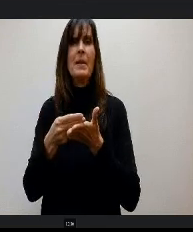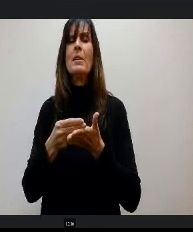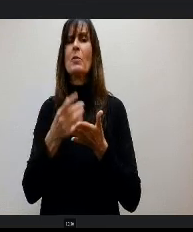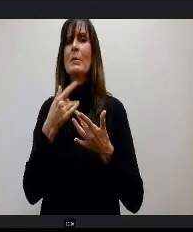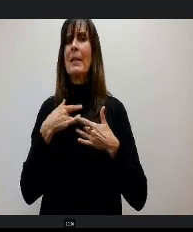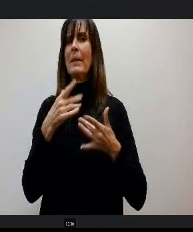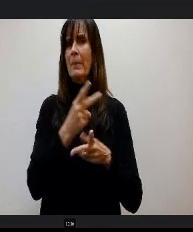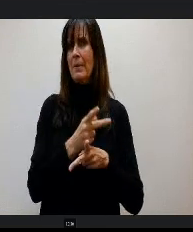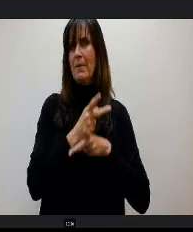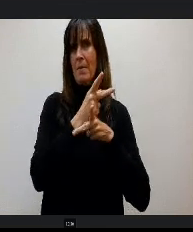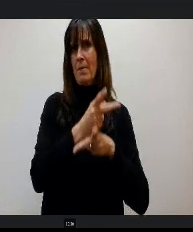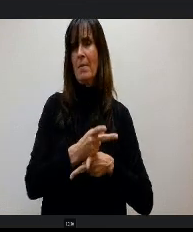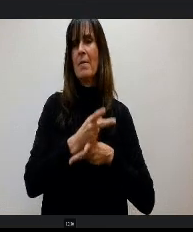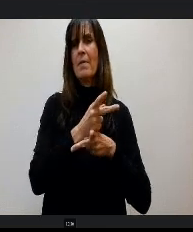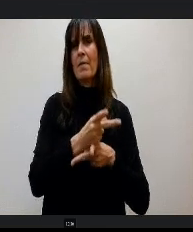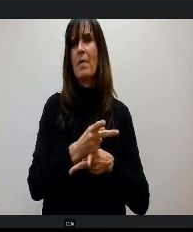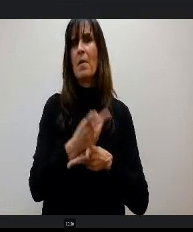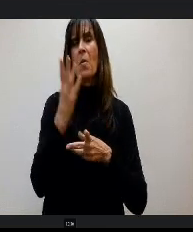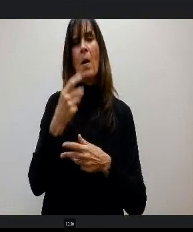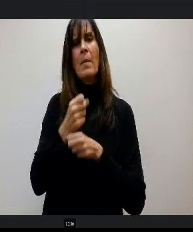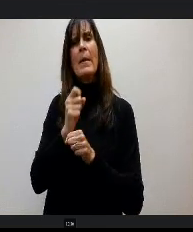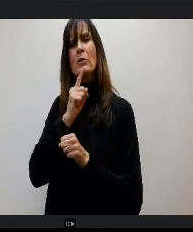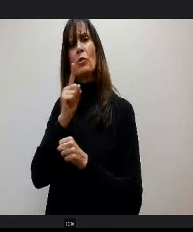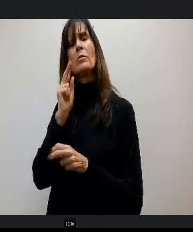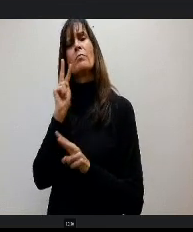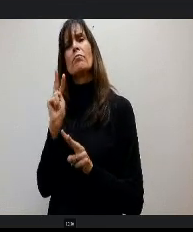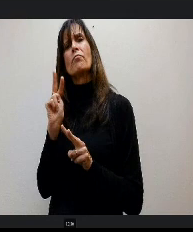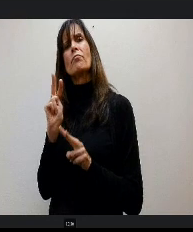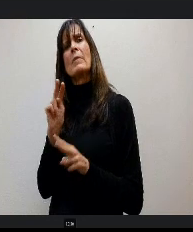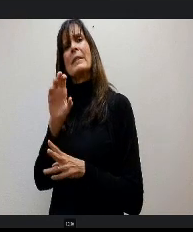To make sure that we wait and see what CDE calculates as our averaging.